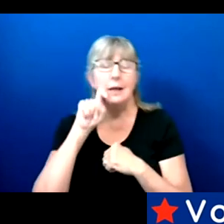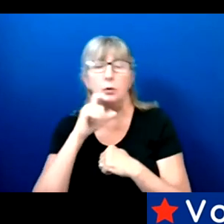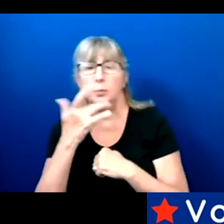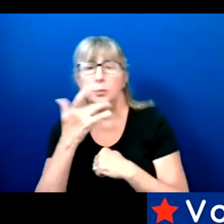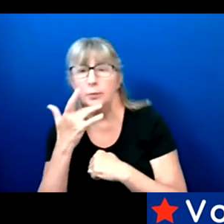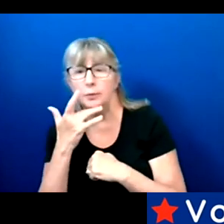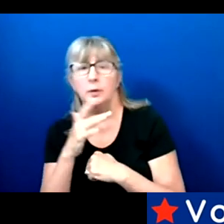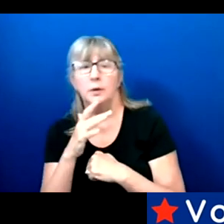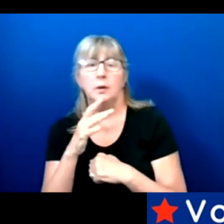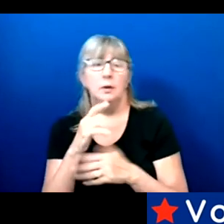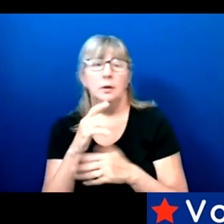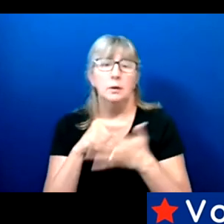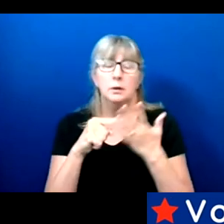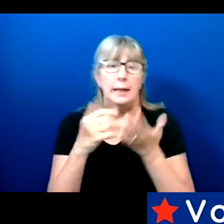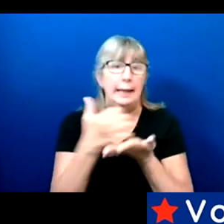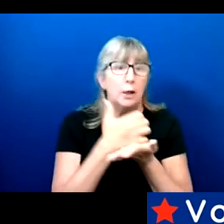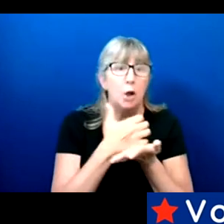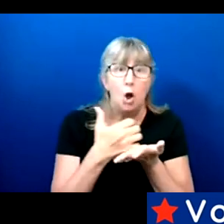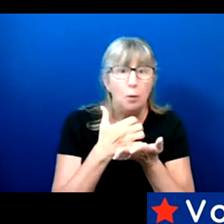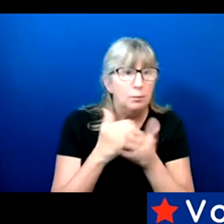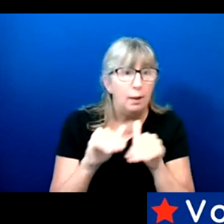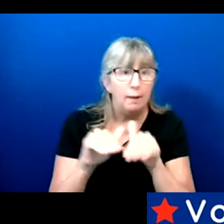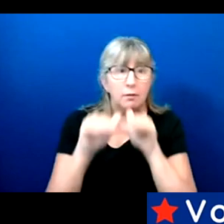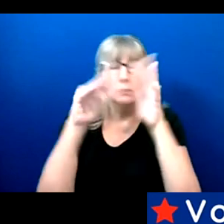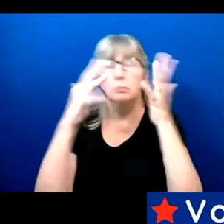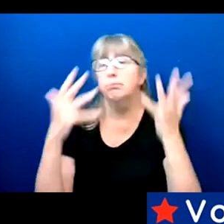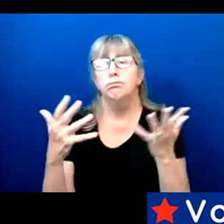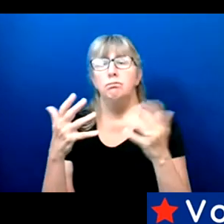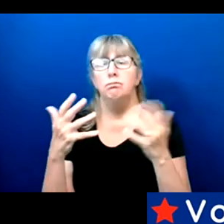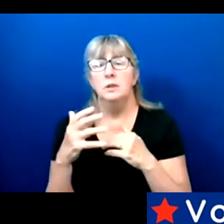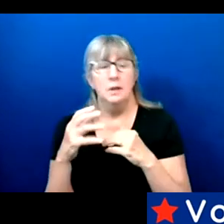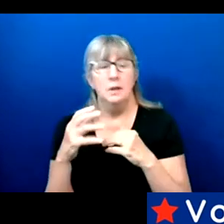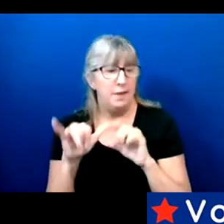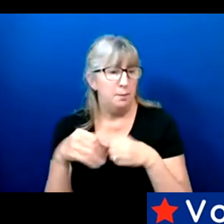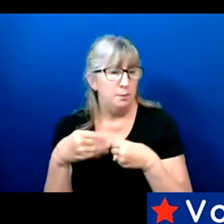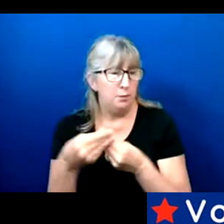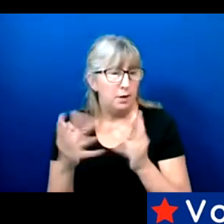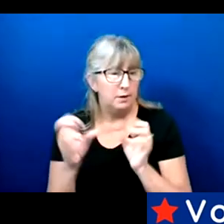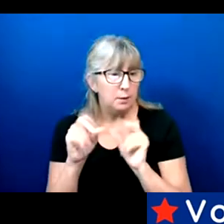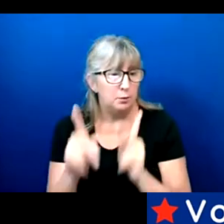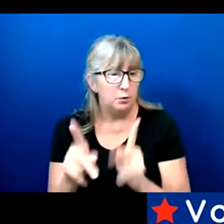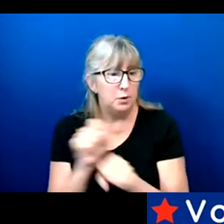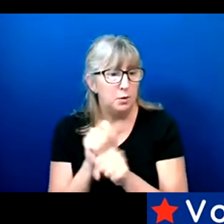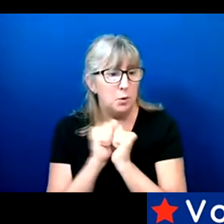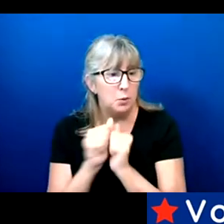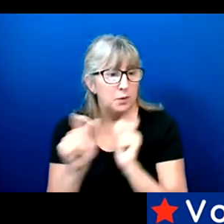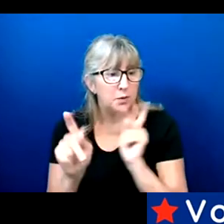your income status, that gives the opportunity to work with the people with disabilities